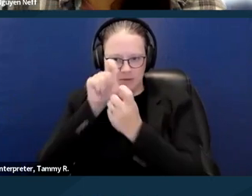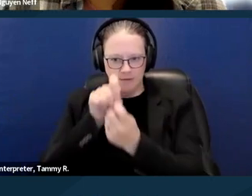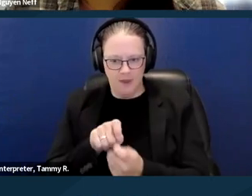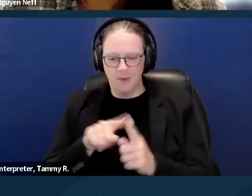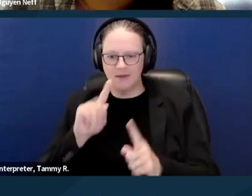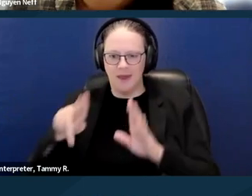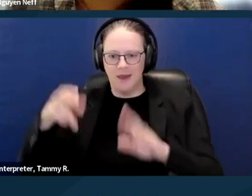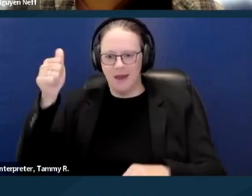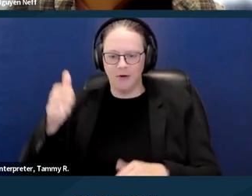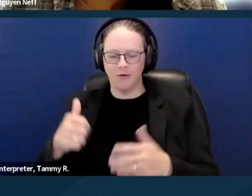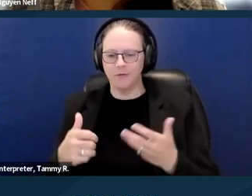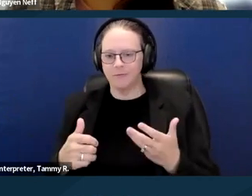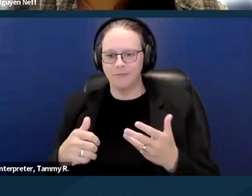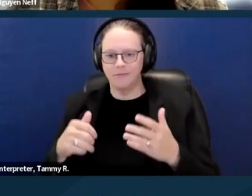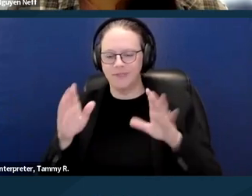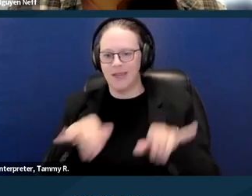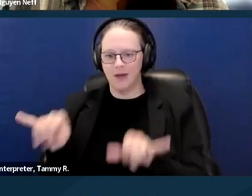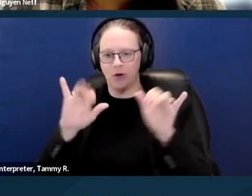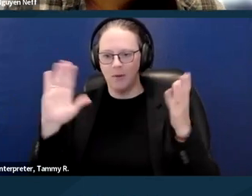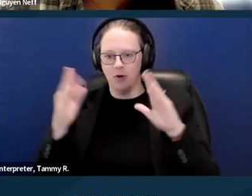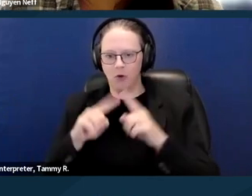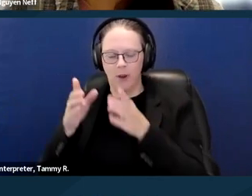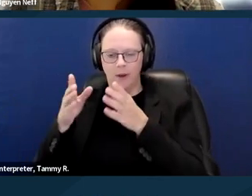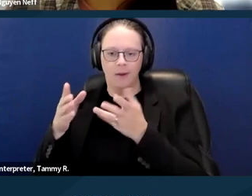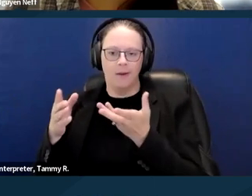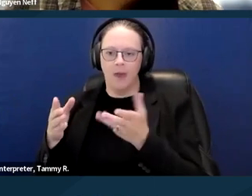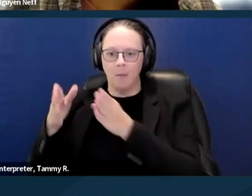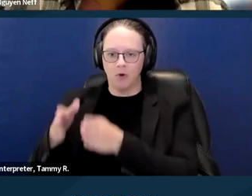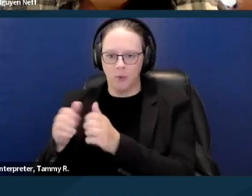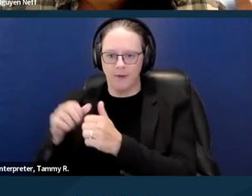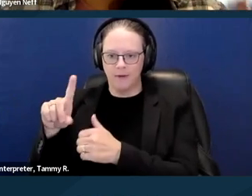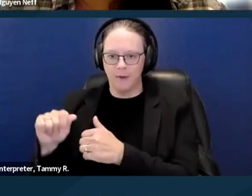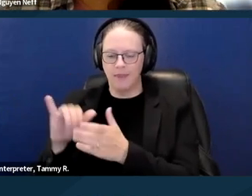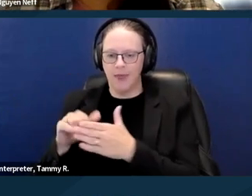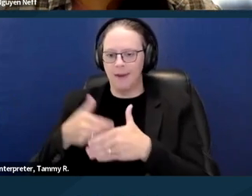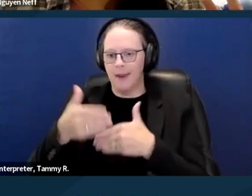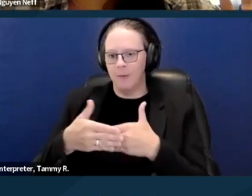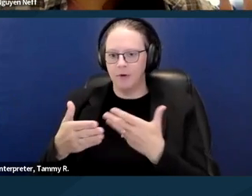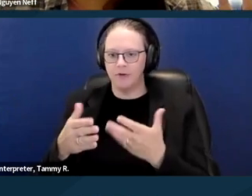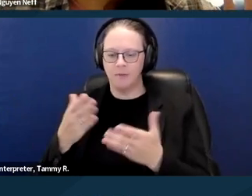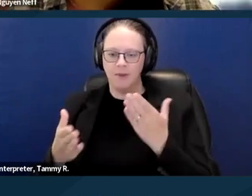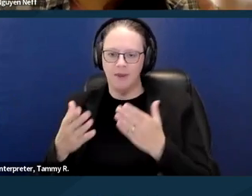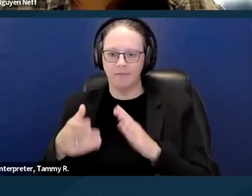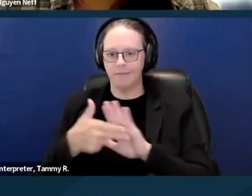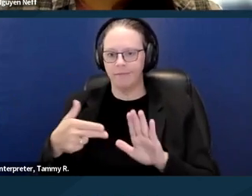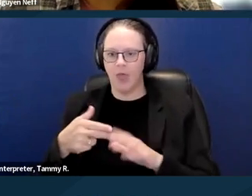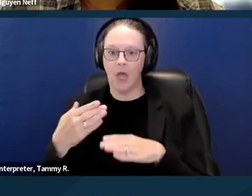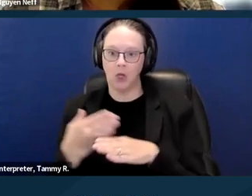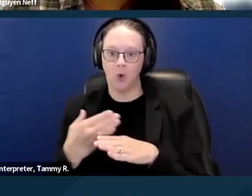neighbors might find annoying, or might find a nuisance in more of the commonplace use of the term